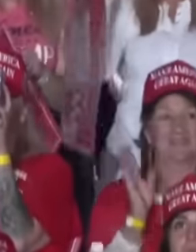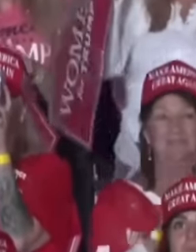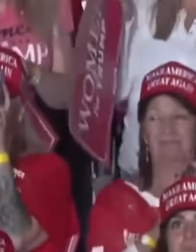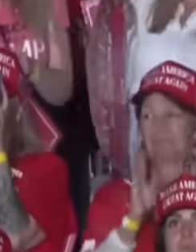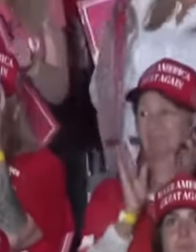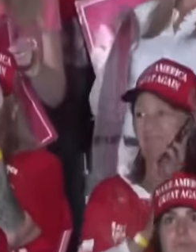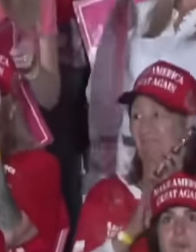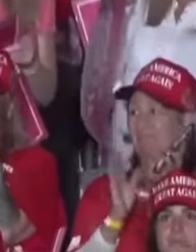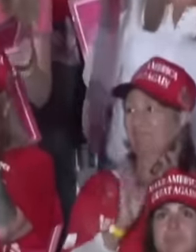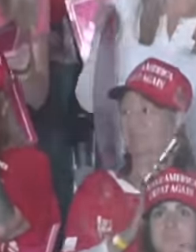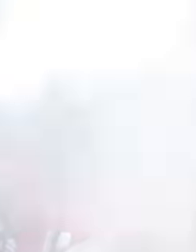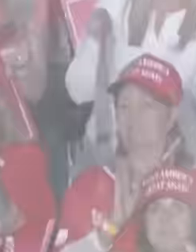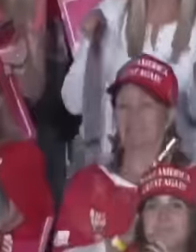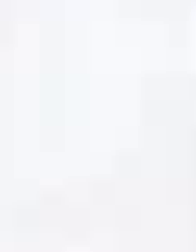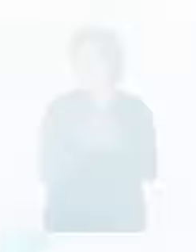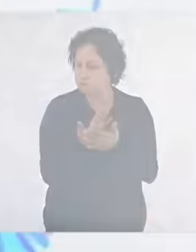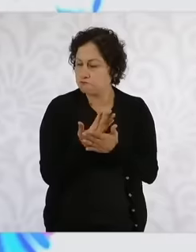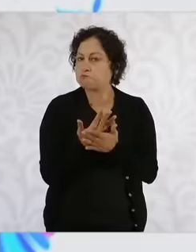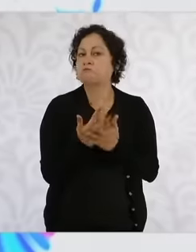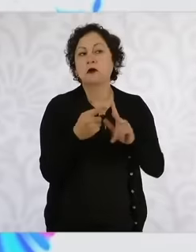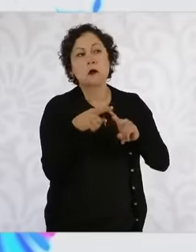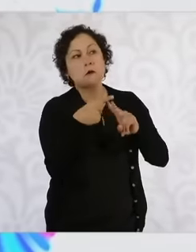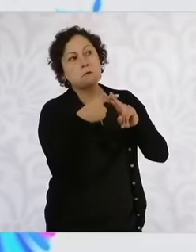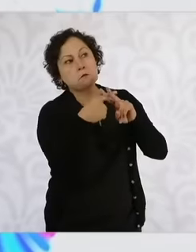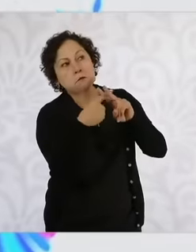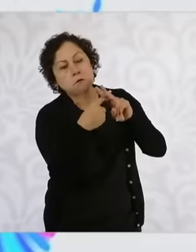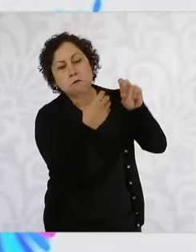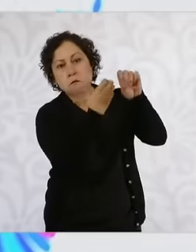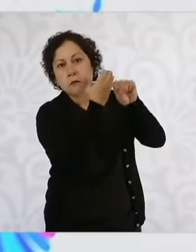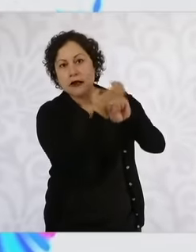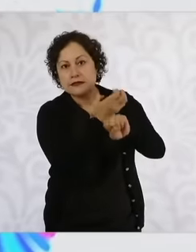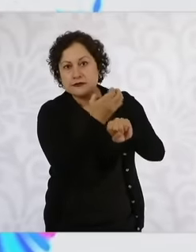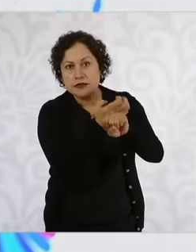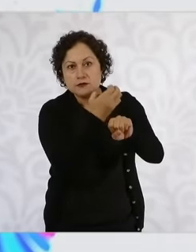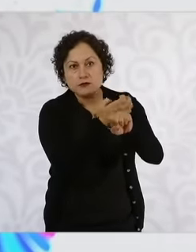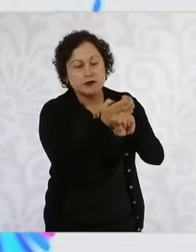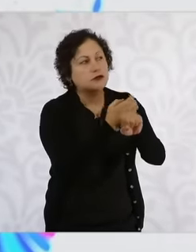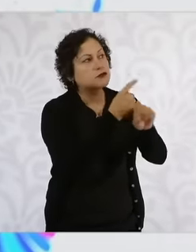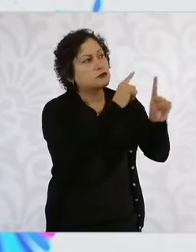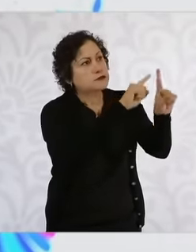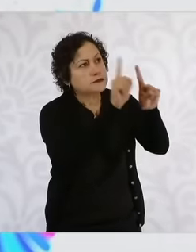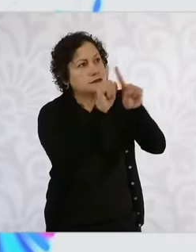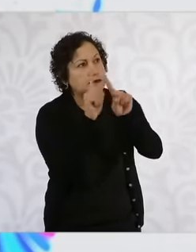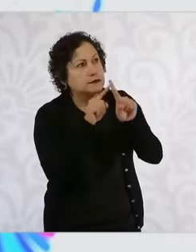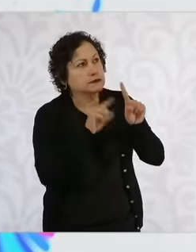along these lines, the president of Mexico with complete security and certainty responded to this